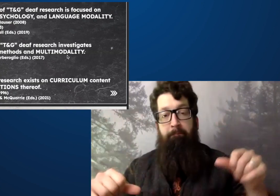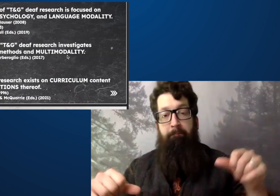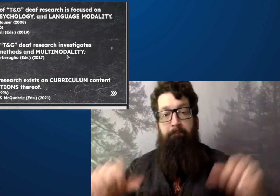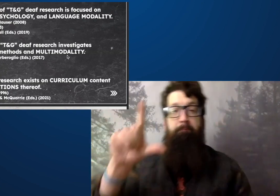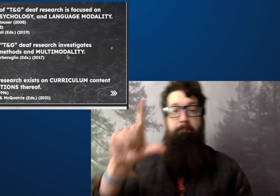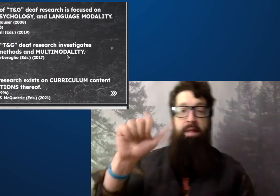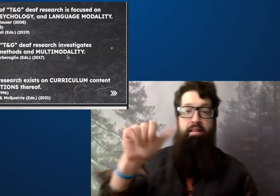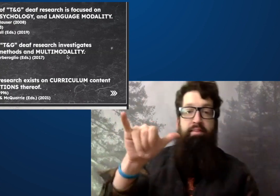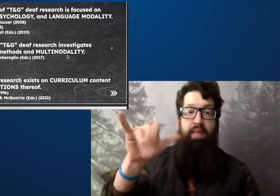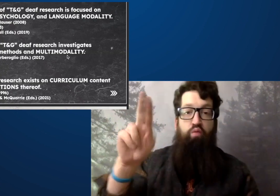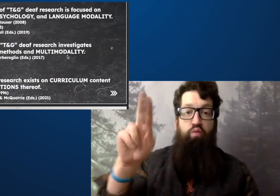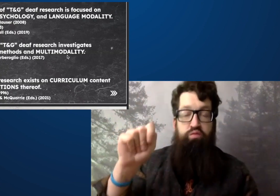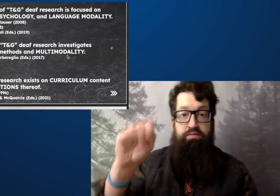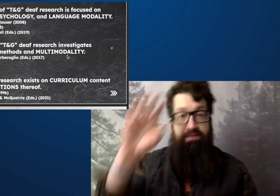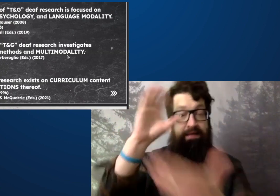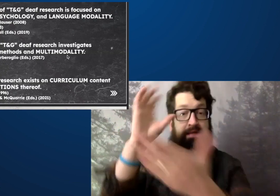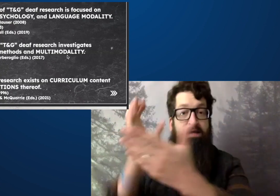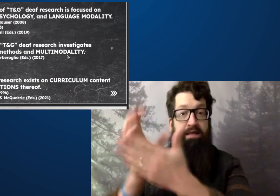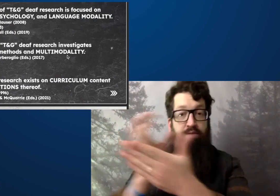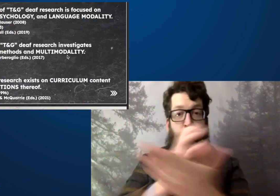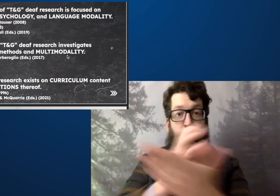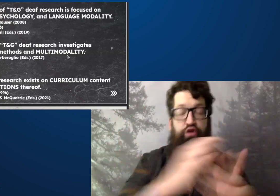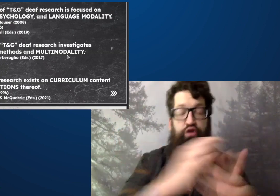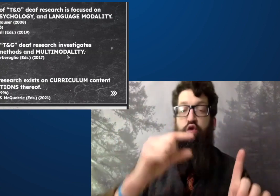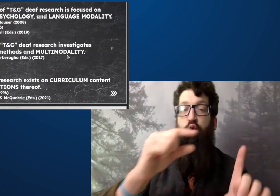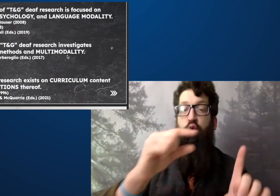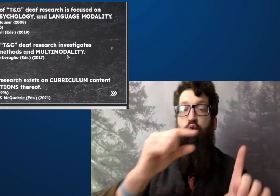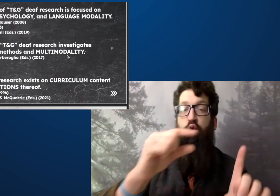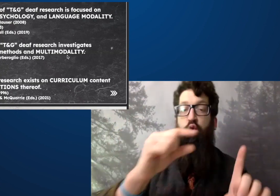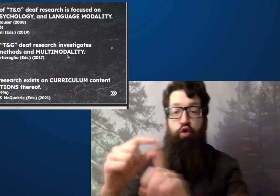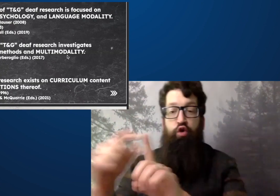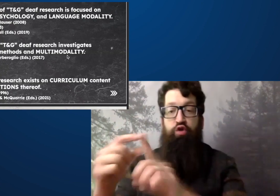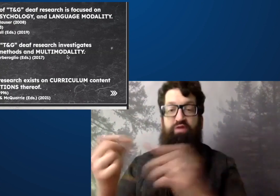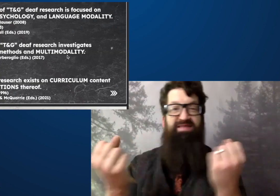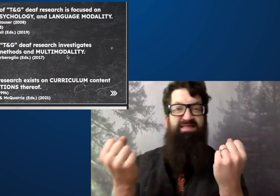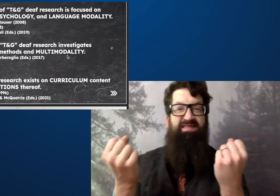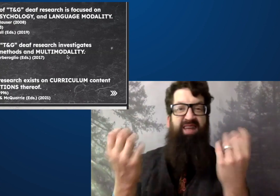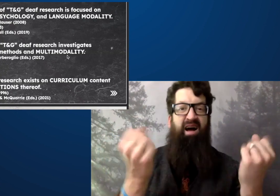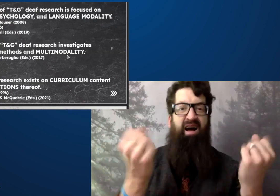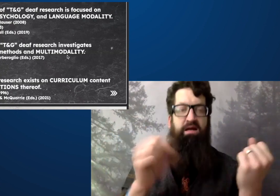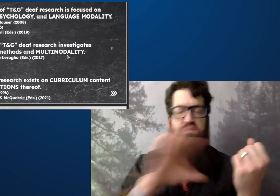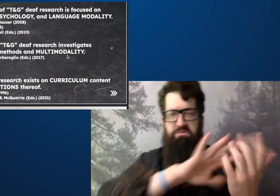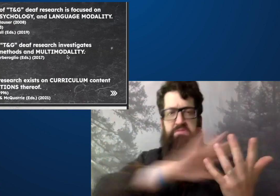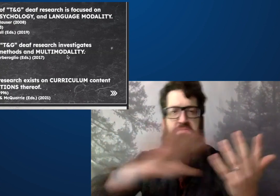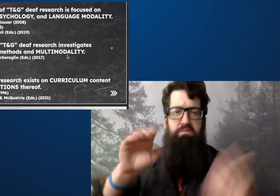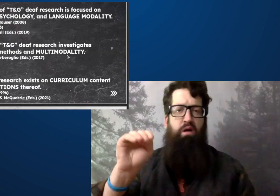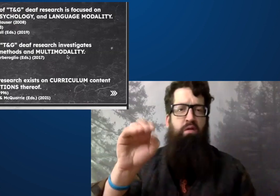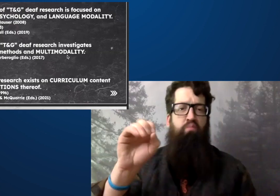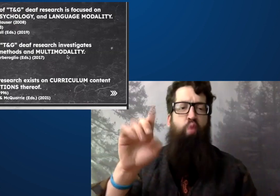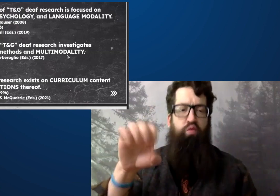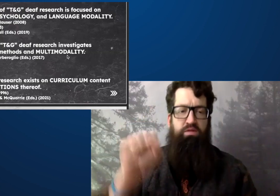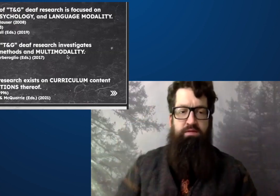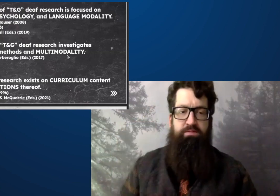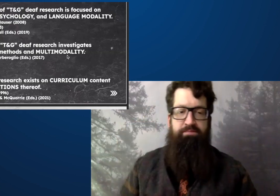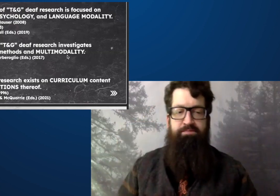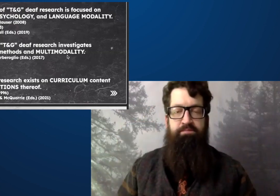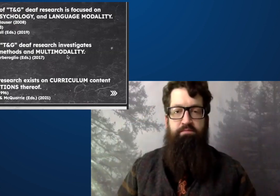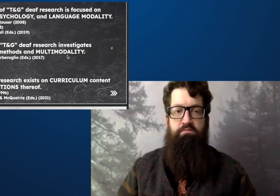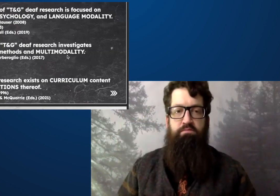Colors, lines, shapes, images, words, signs.